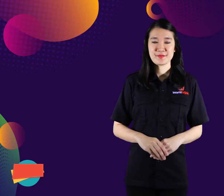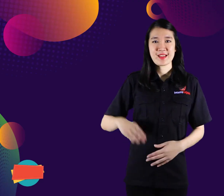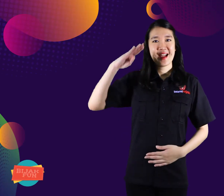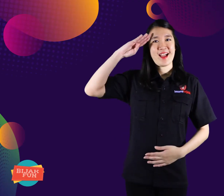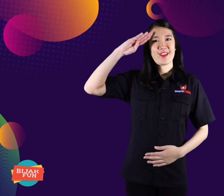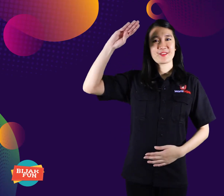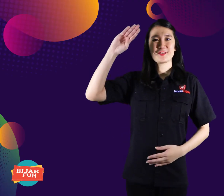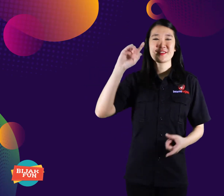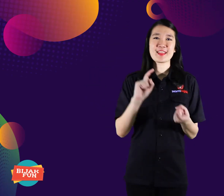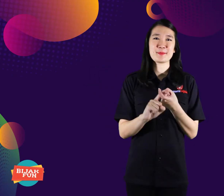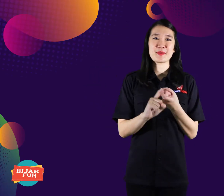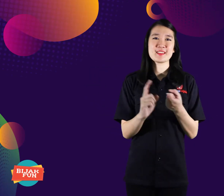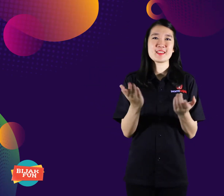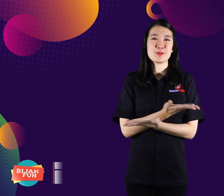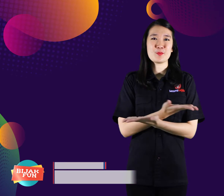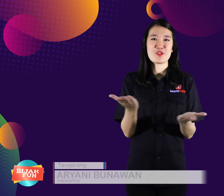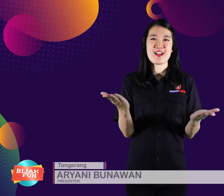Hello my friends.